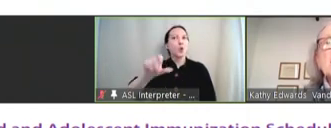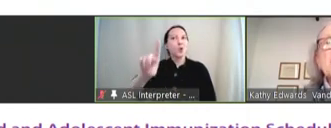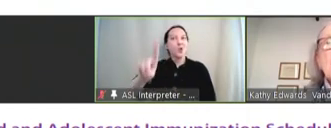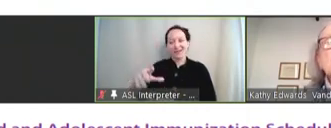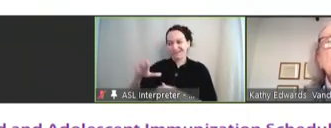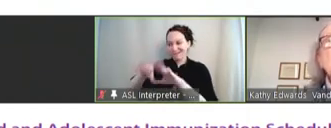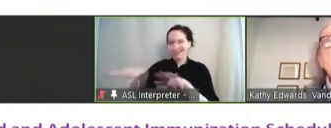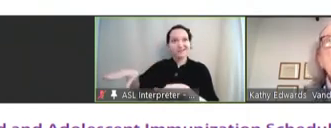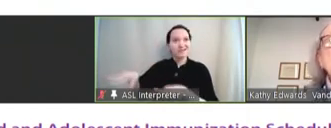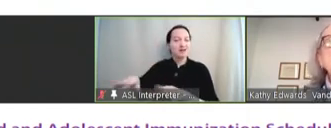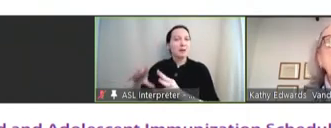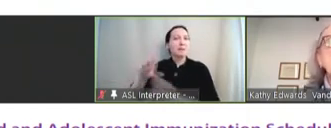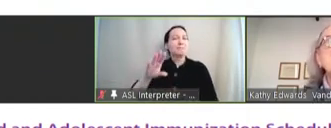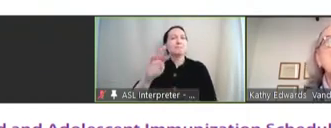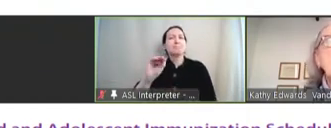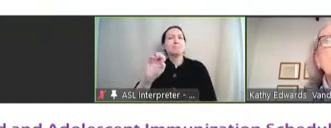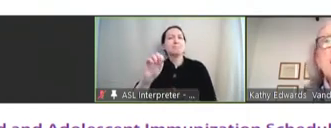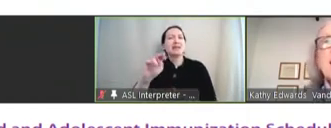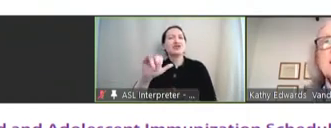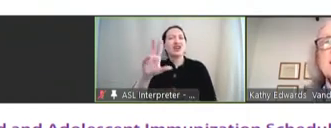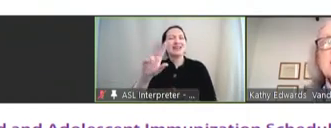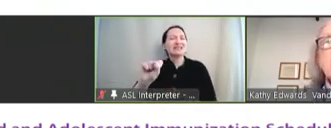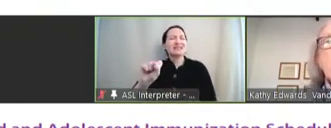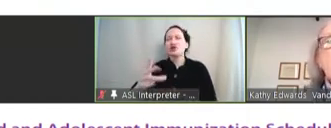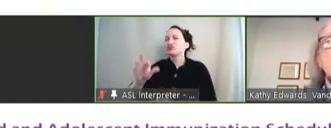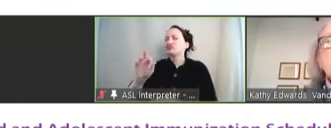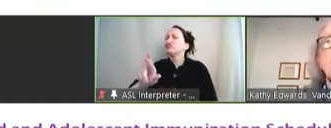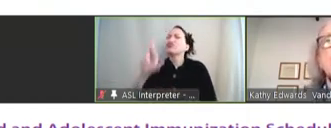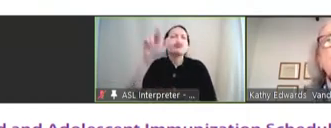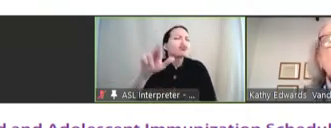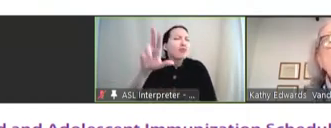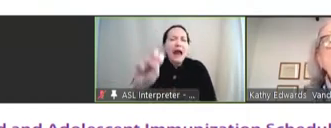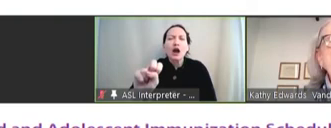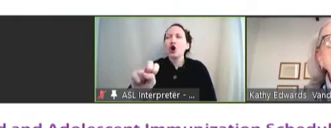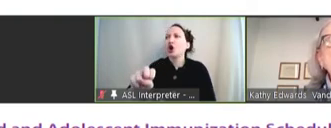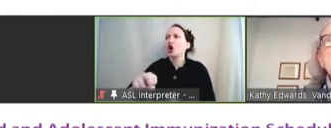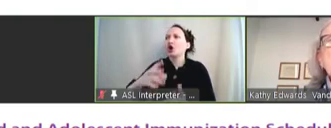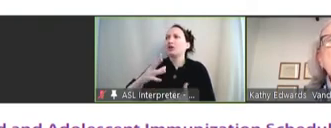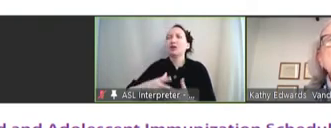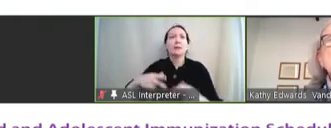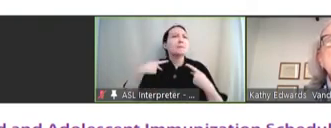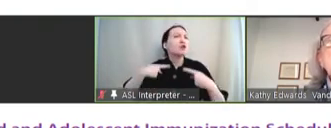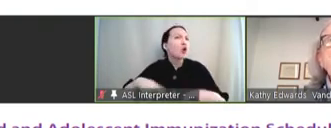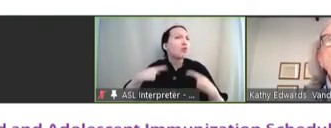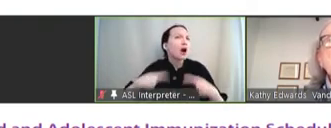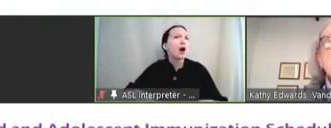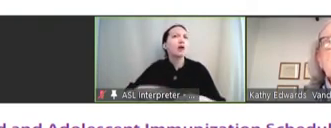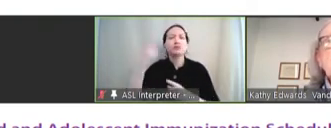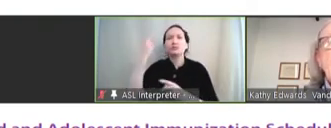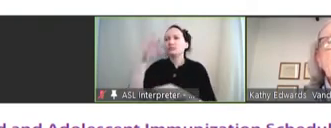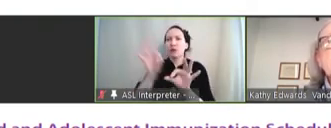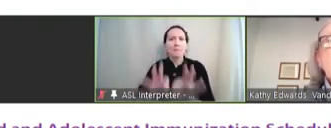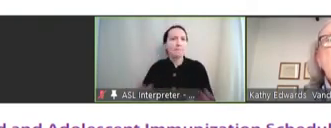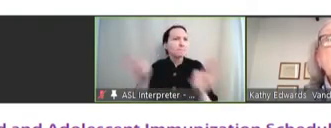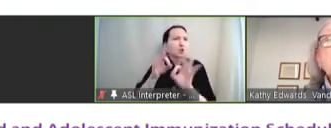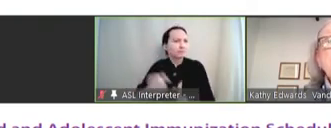of bacterial meningitis, rarer cases of bacterial pneumonias because of the important impact of the